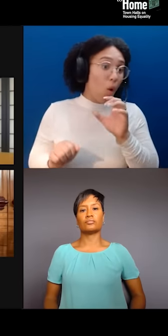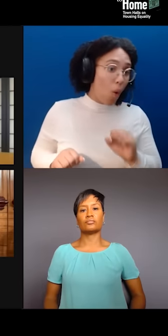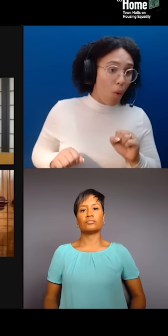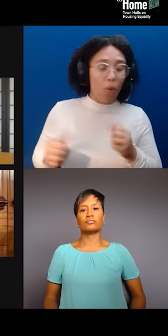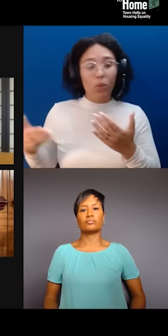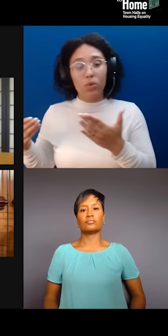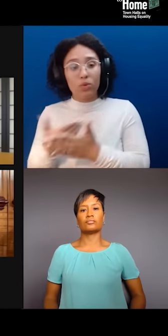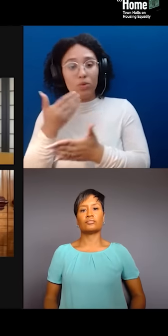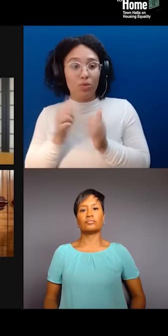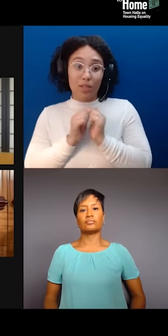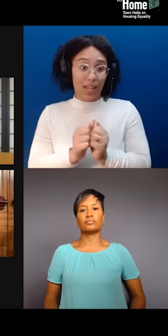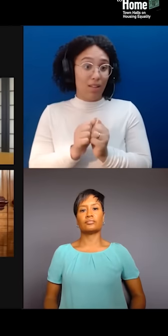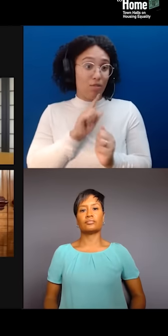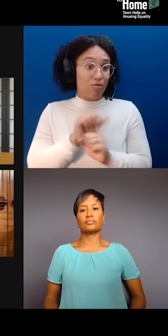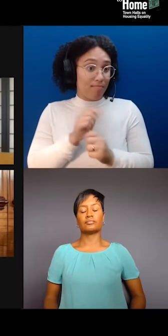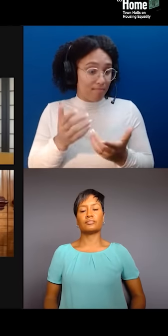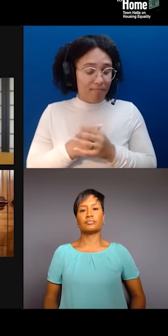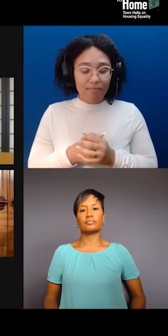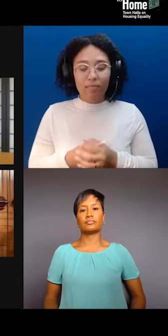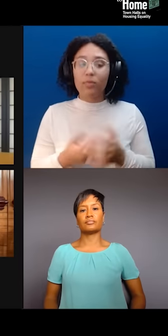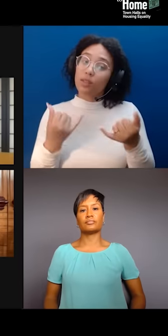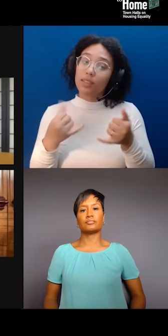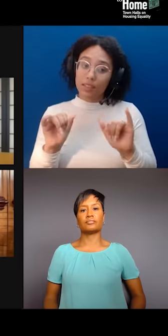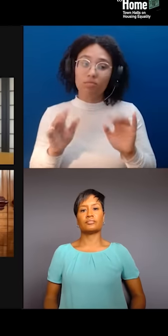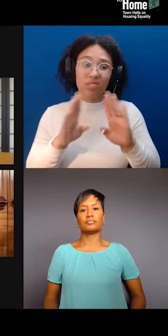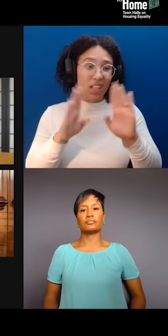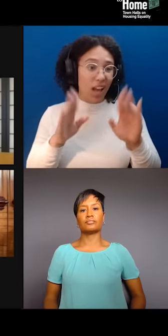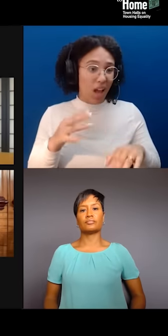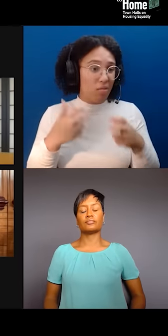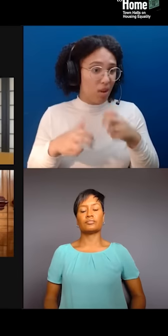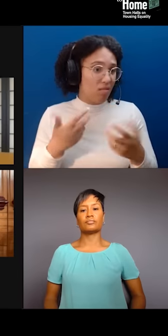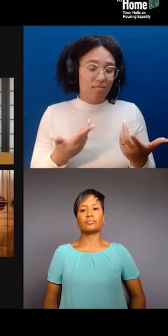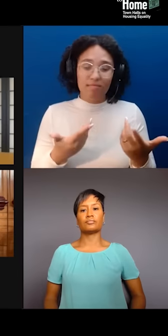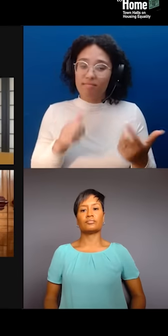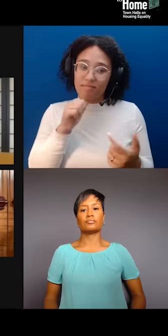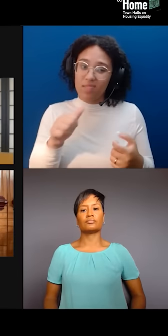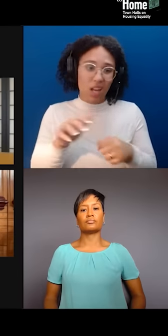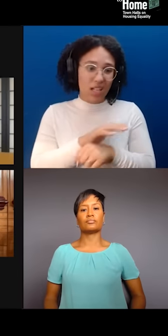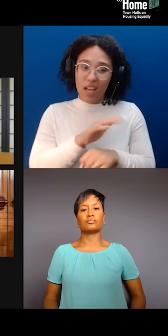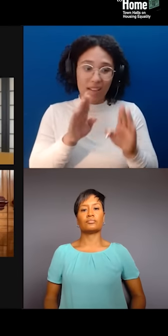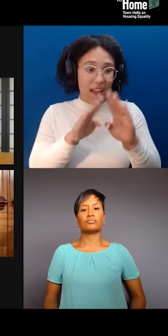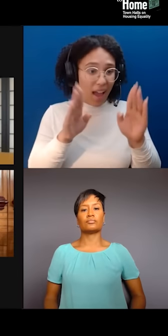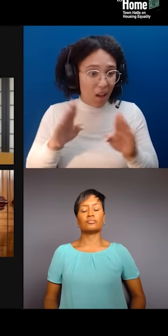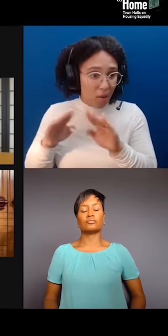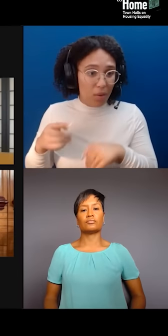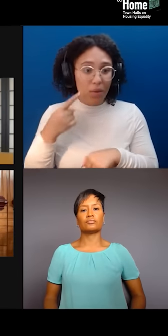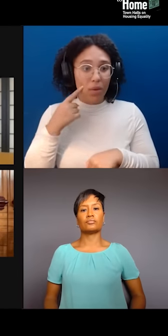who want to live in our community. So, they started a small homes initiative. And who built the small homes? Youth.